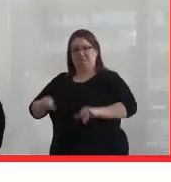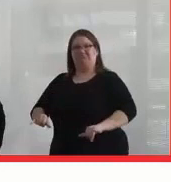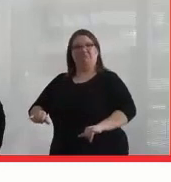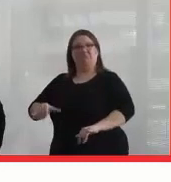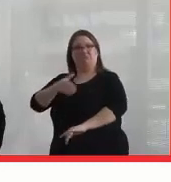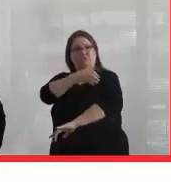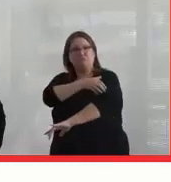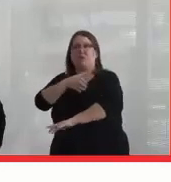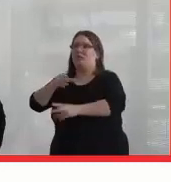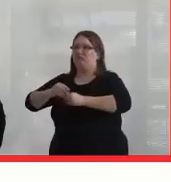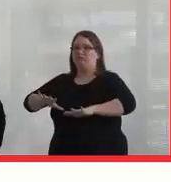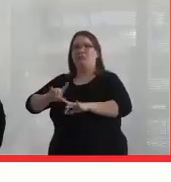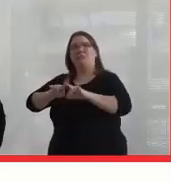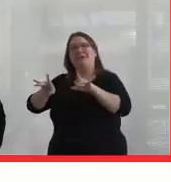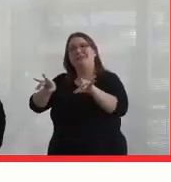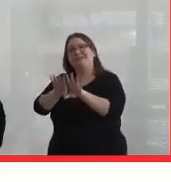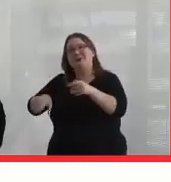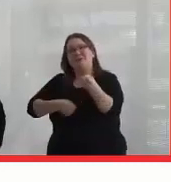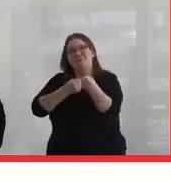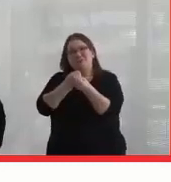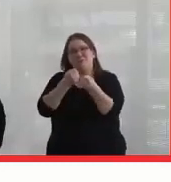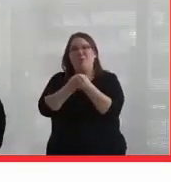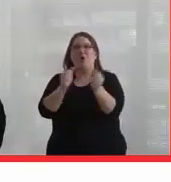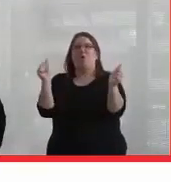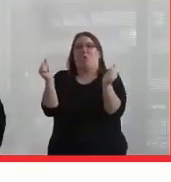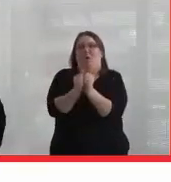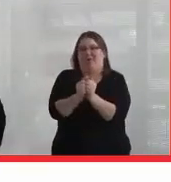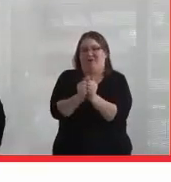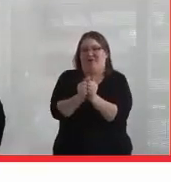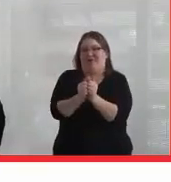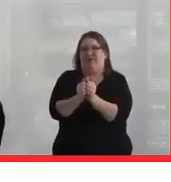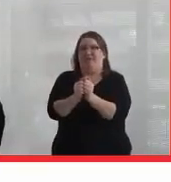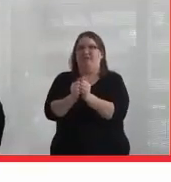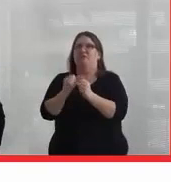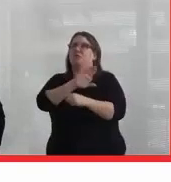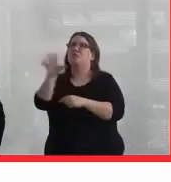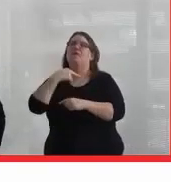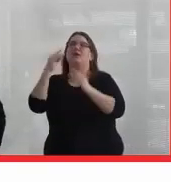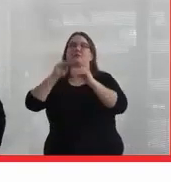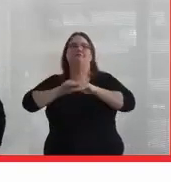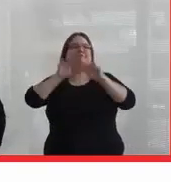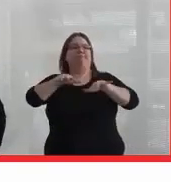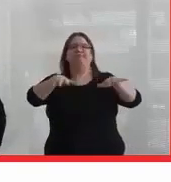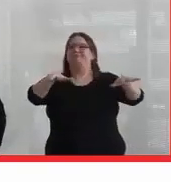But it's, again, supporting, standing in solidarity, making your voice be heard.